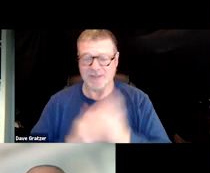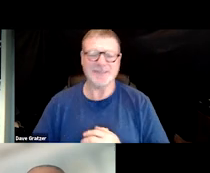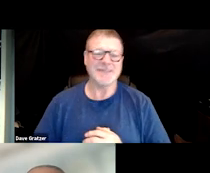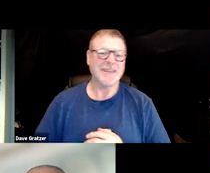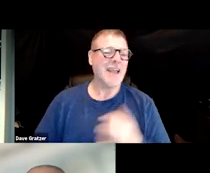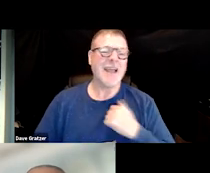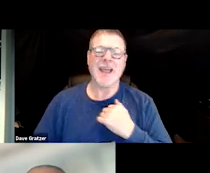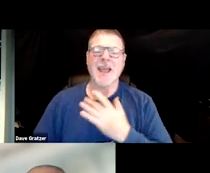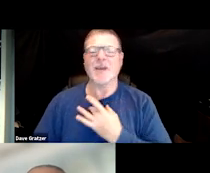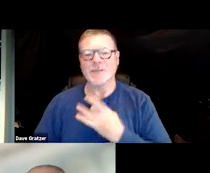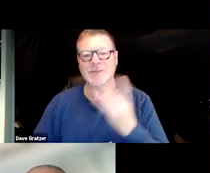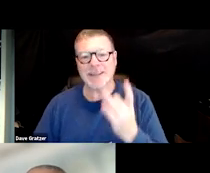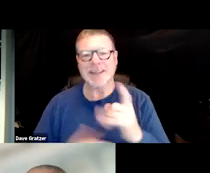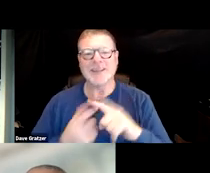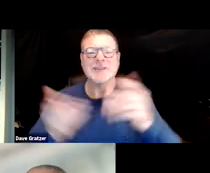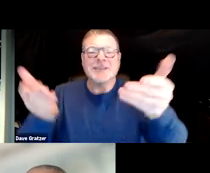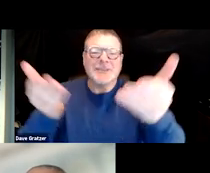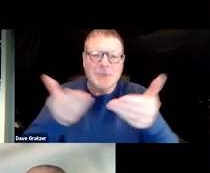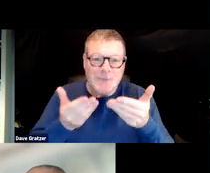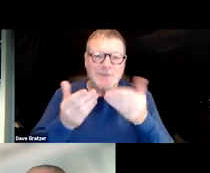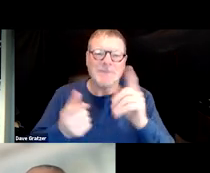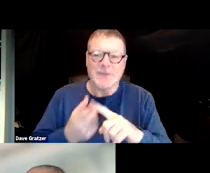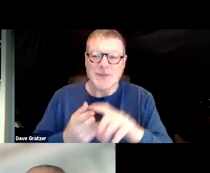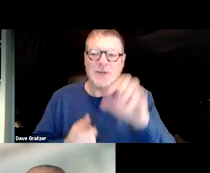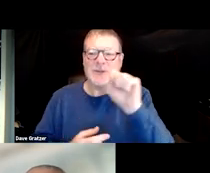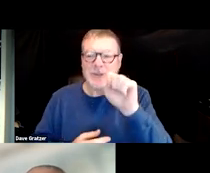I would like to welcome you to the SOAR webinar titled,